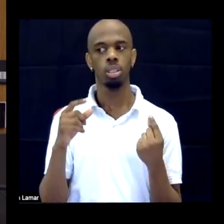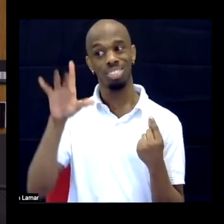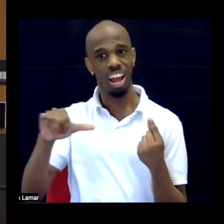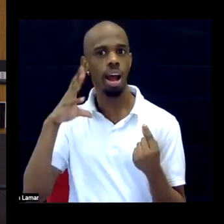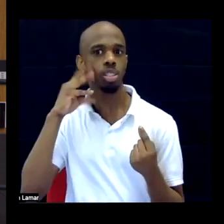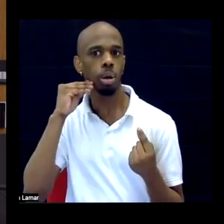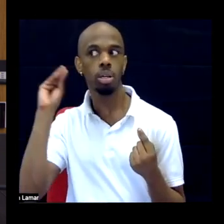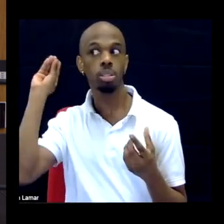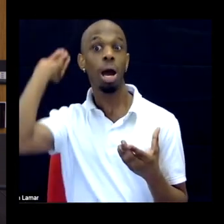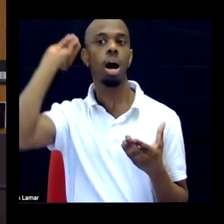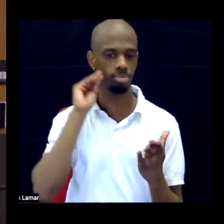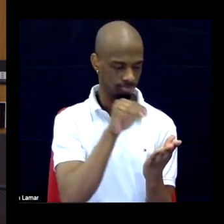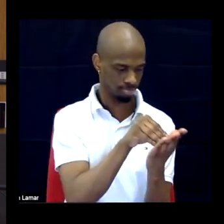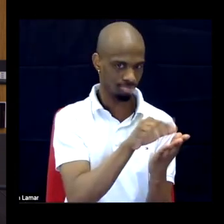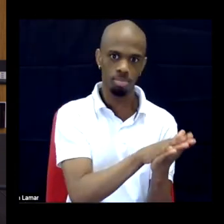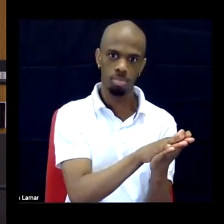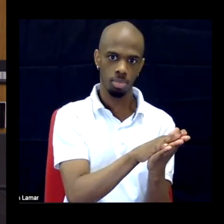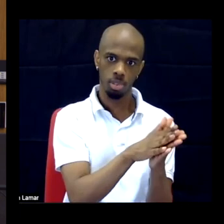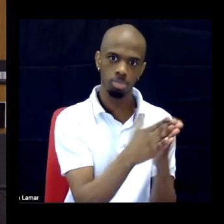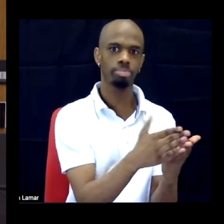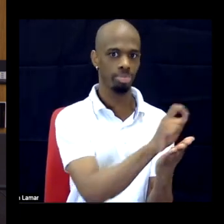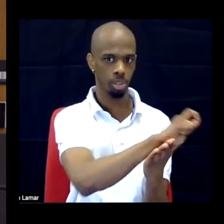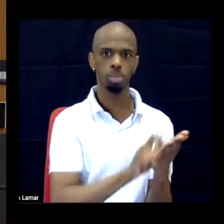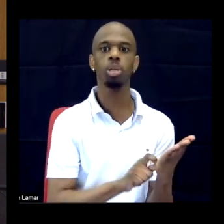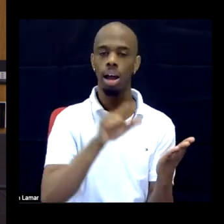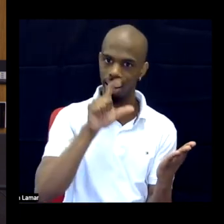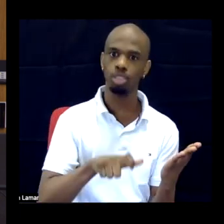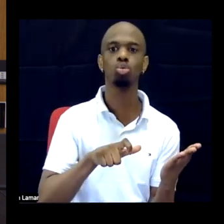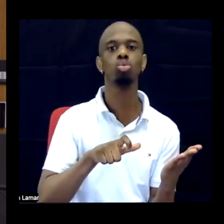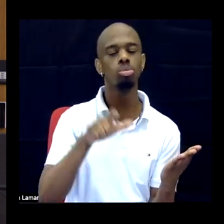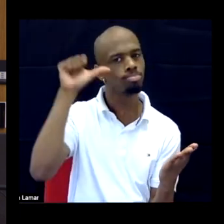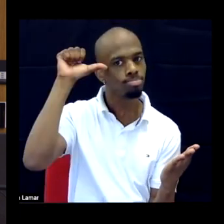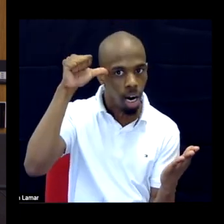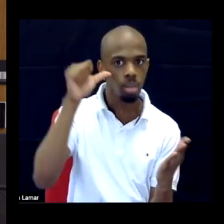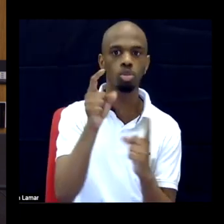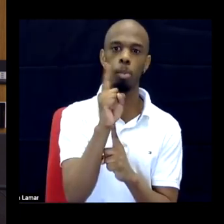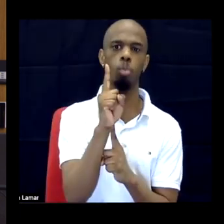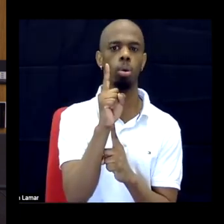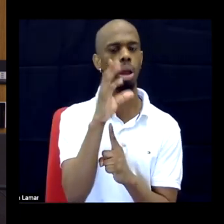It felt like I needed to make sure that we were remembering this moment and taking those lessons forward.